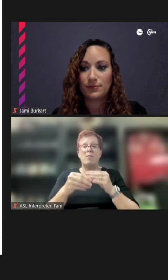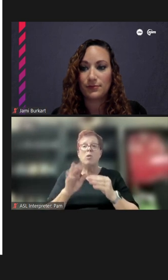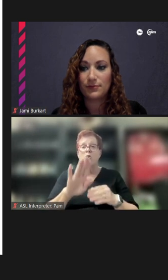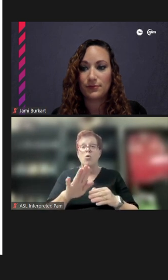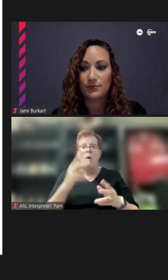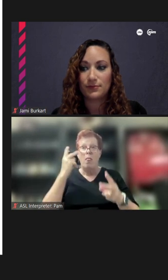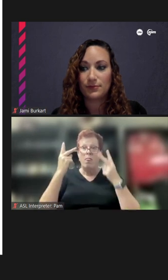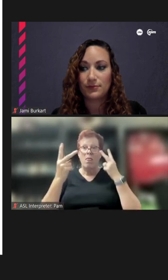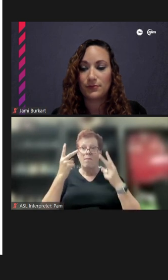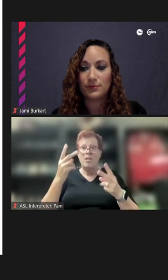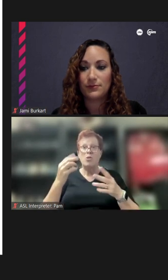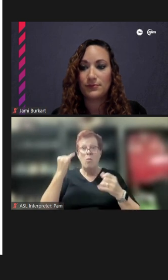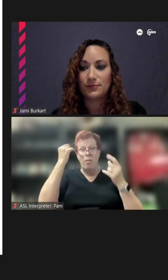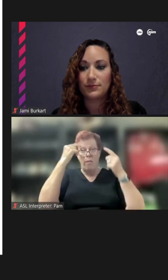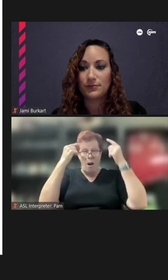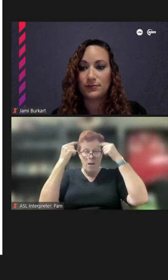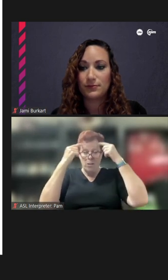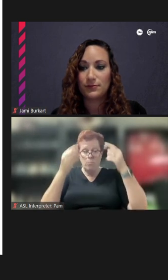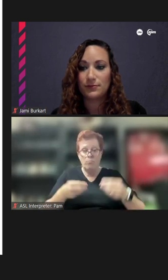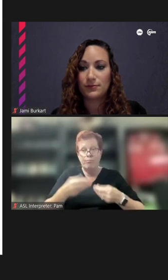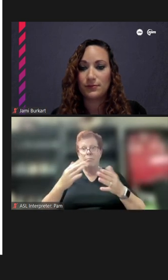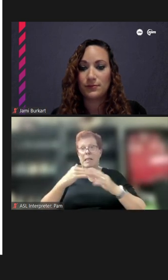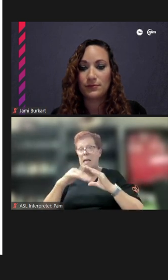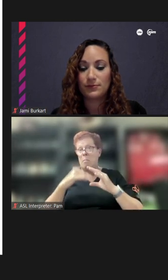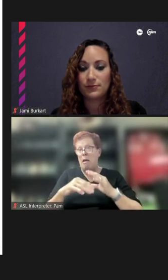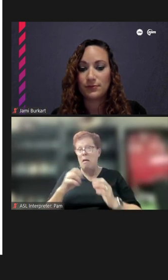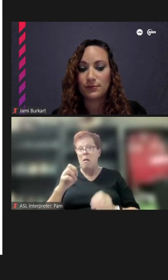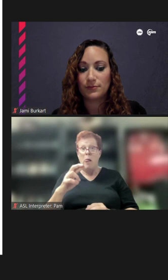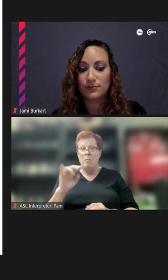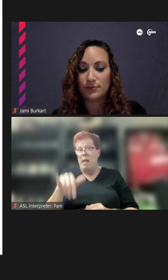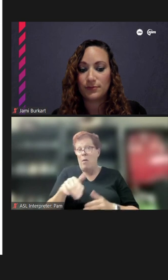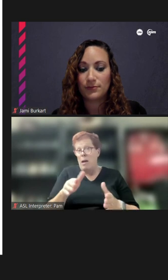and send them via email if you, you know -- that way if you are comfortable.